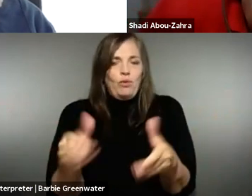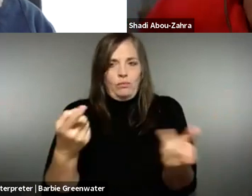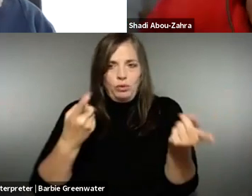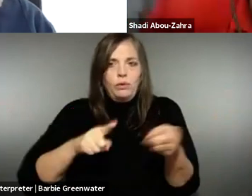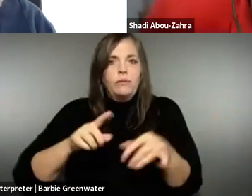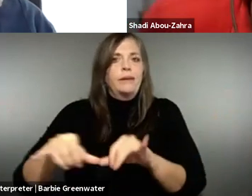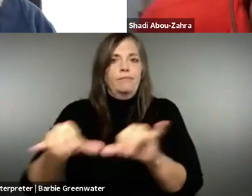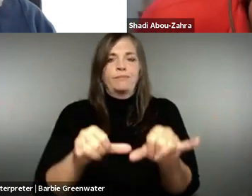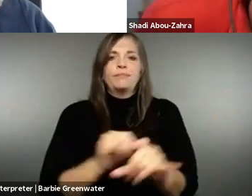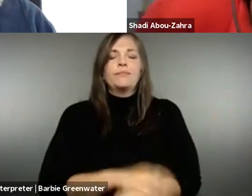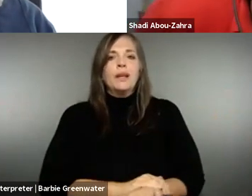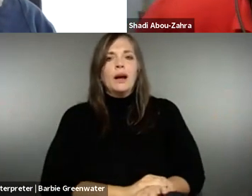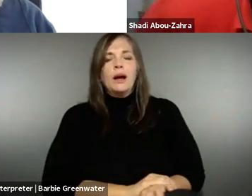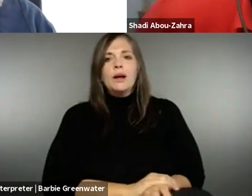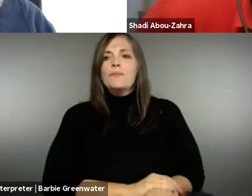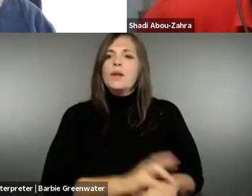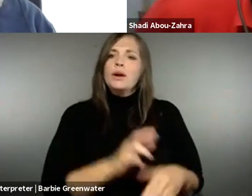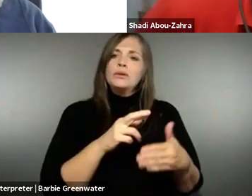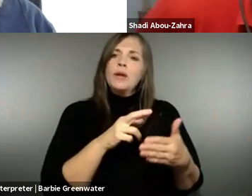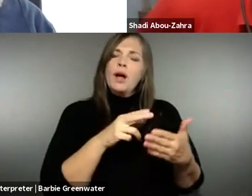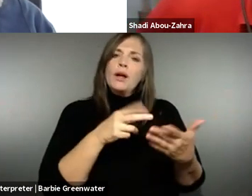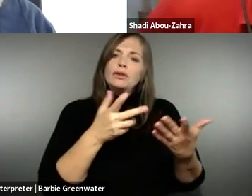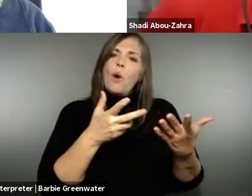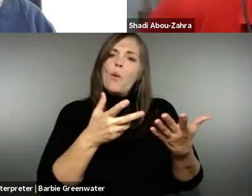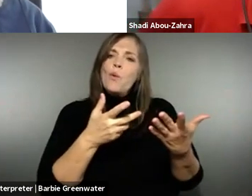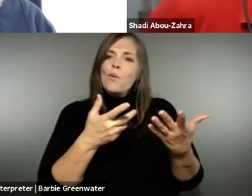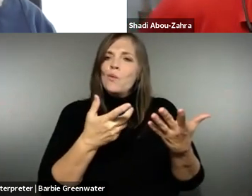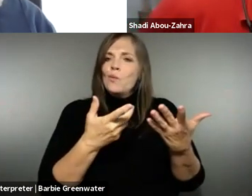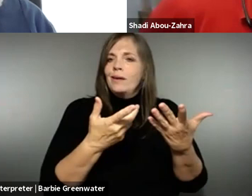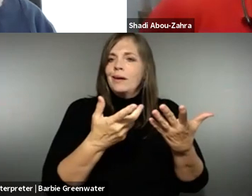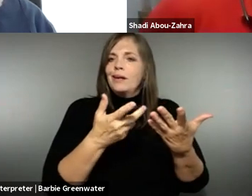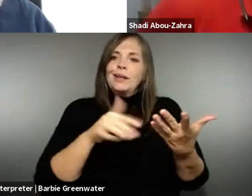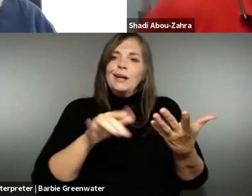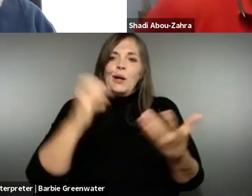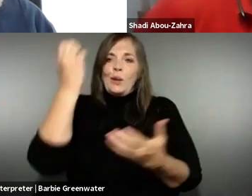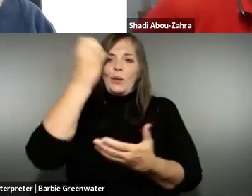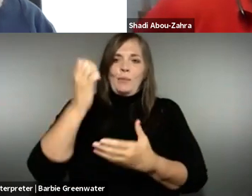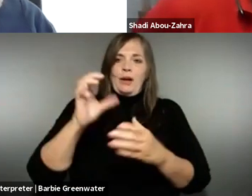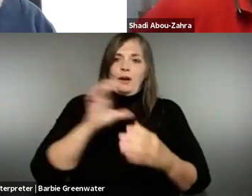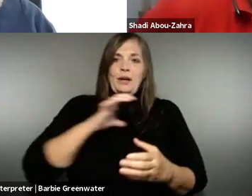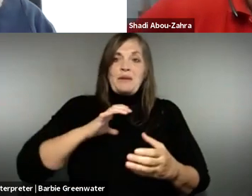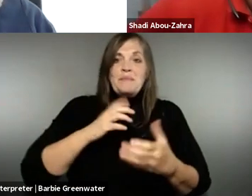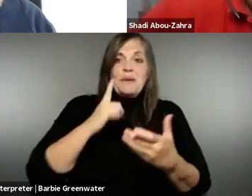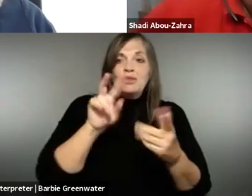sort of alignment and doing everything the same way and providing the exact same result in all the members, how important is that, really?